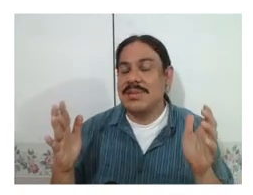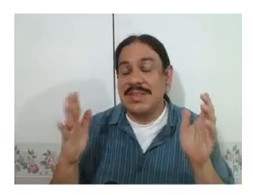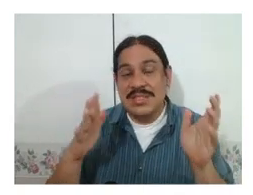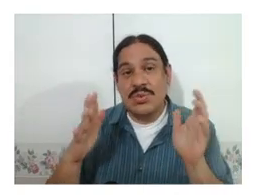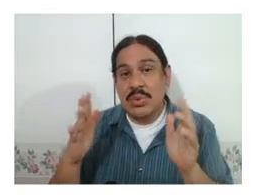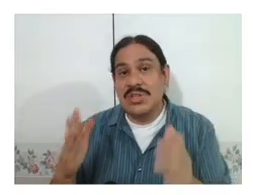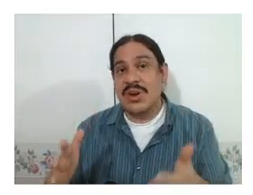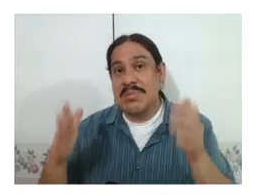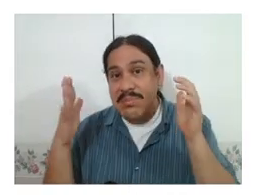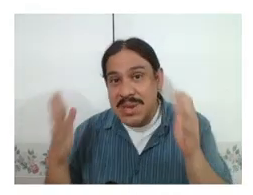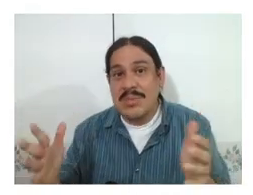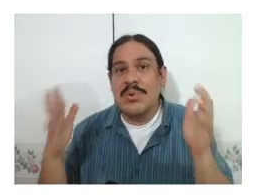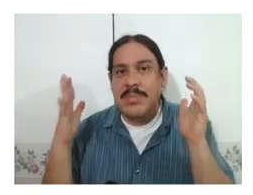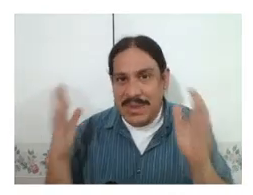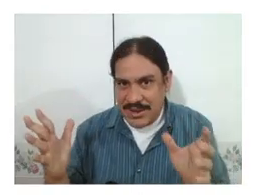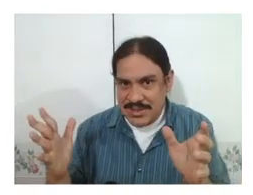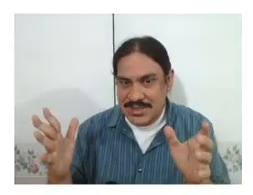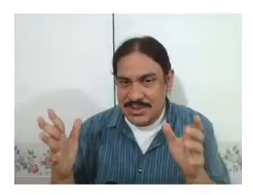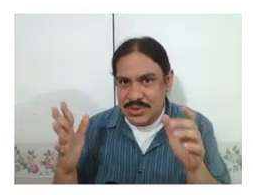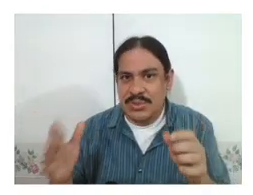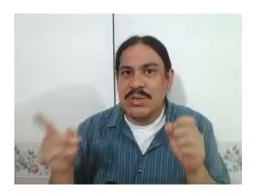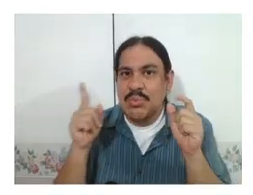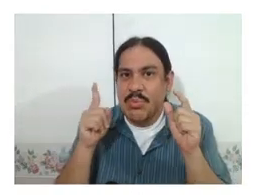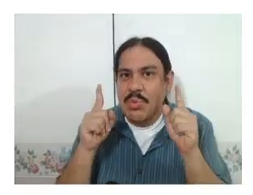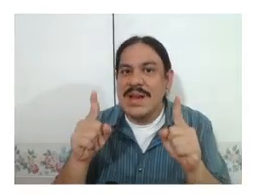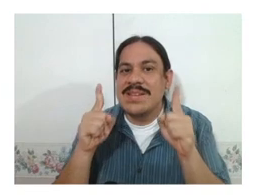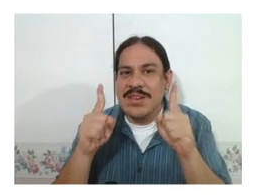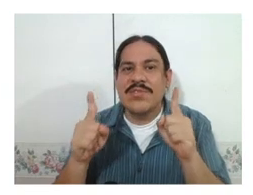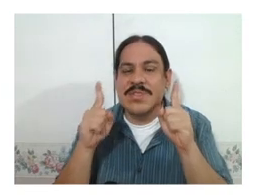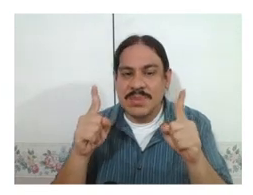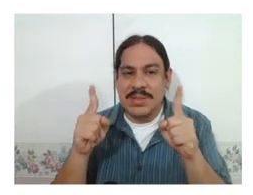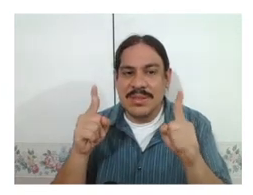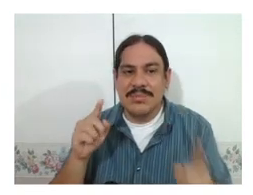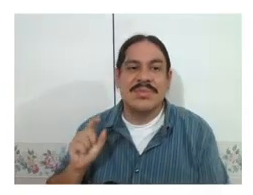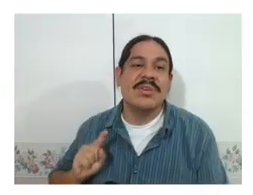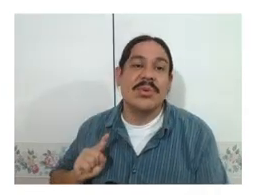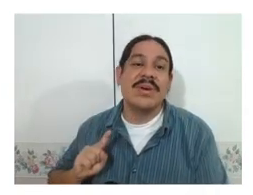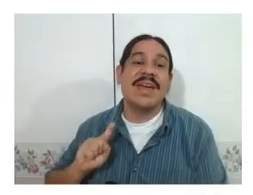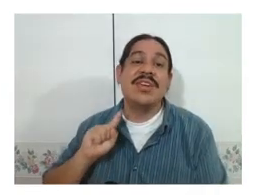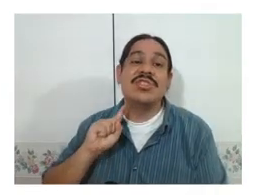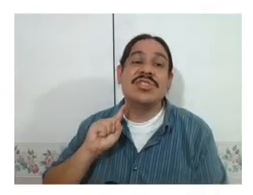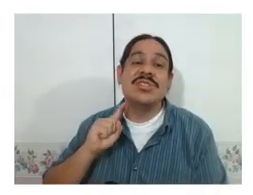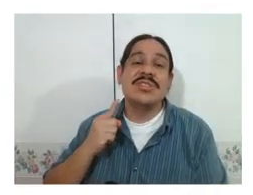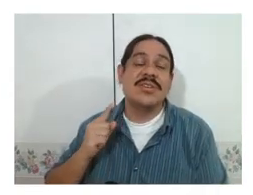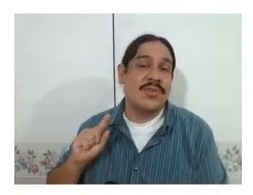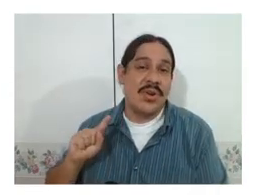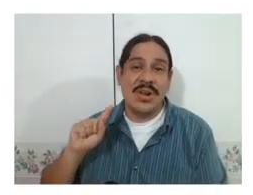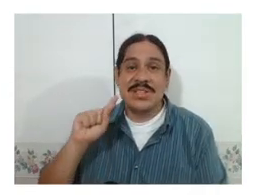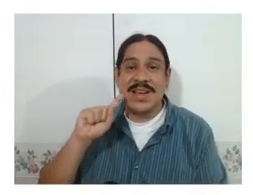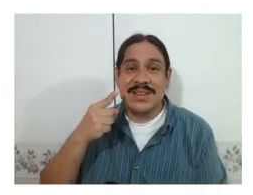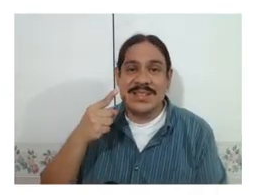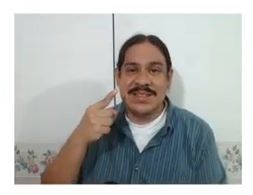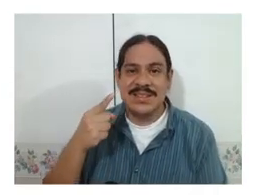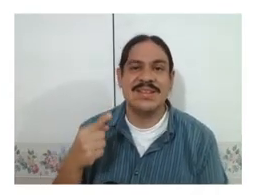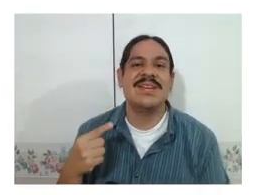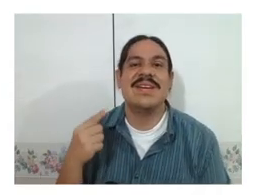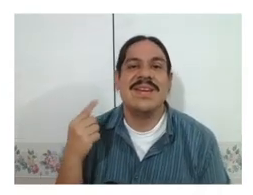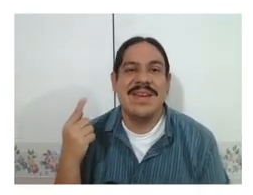these two words are minimal pairs there's only one difference between them